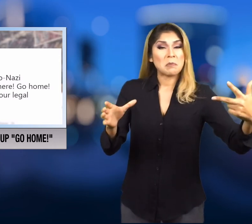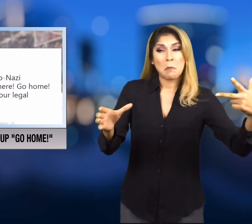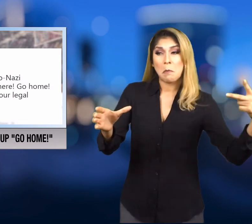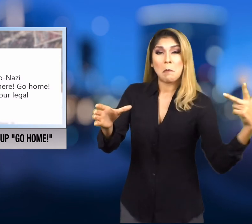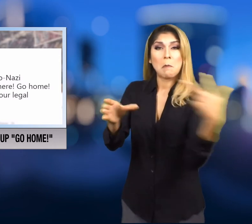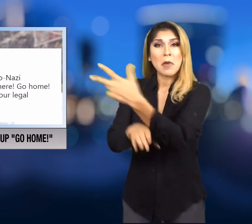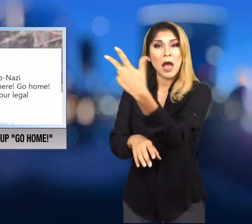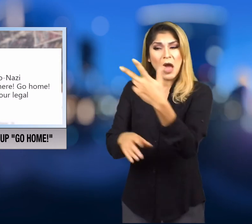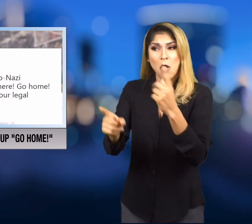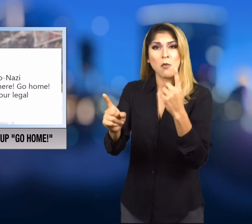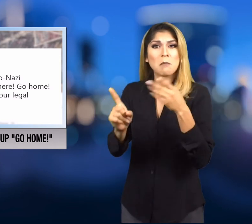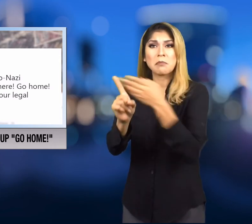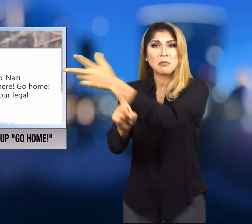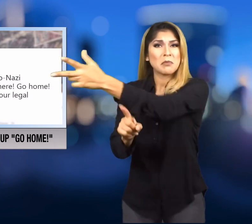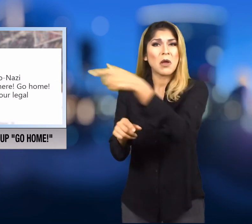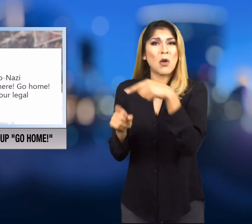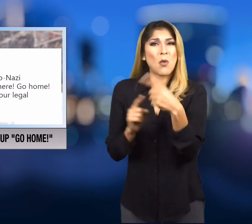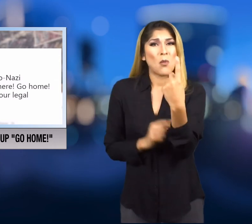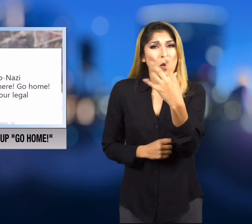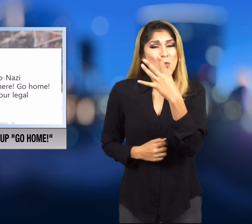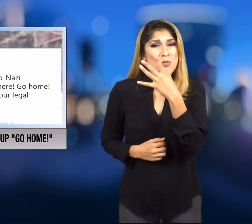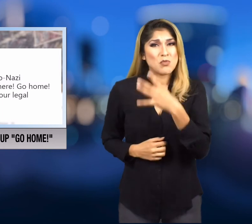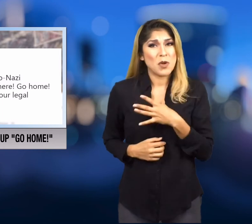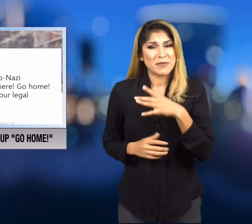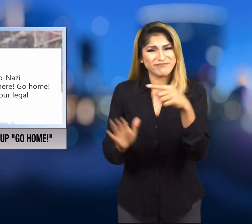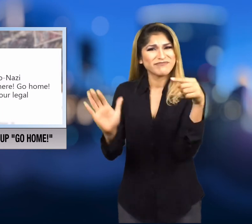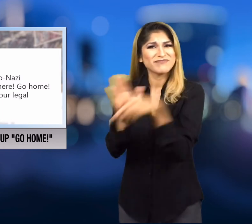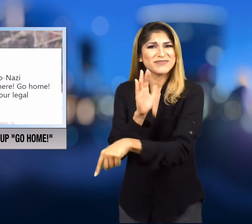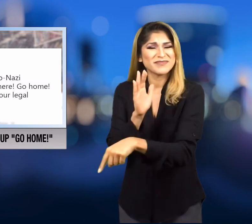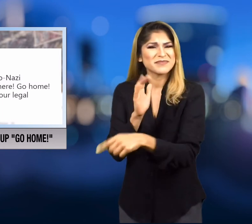counter-protesters crowd and killed a woman. Virginia's governor